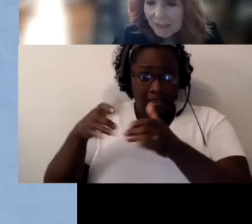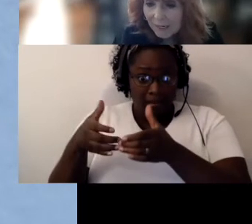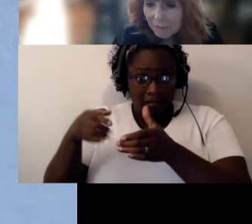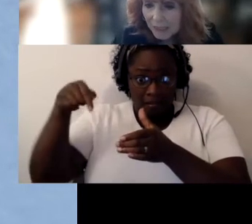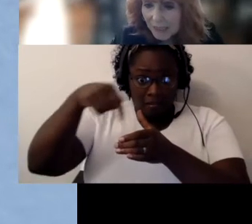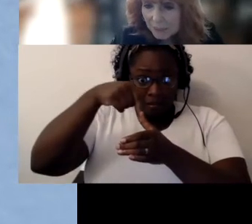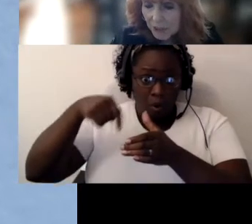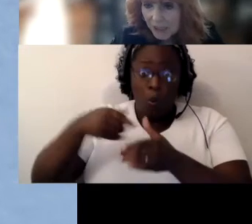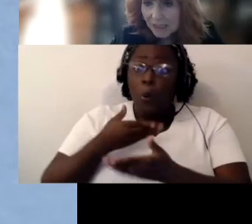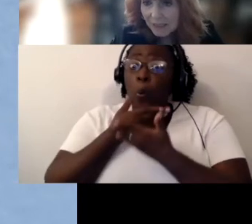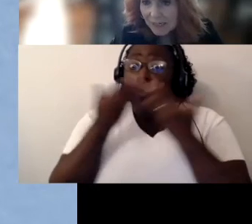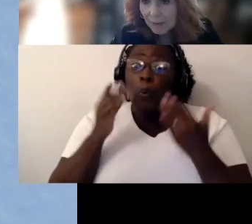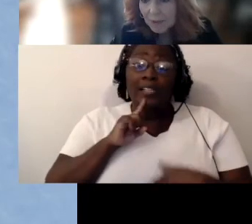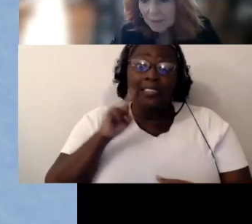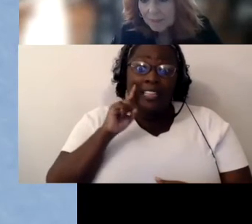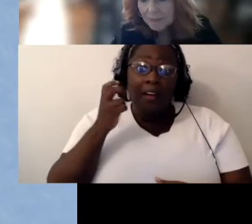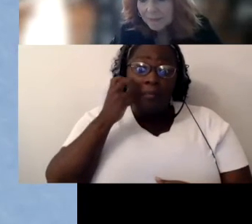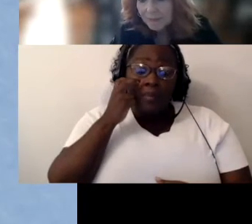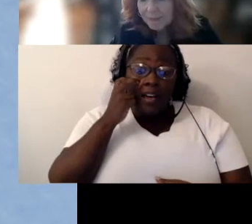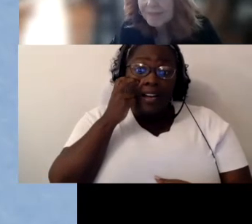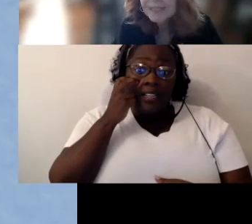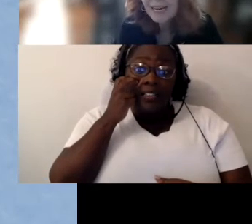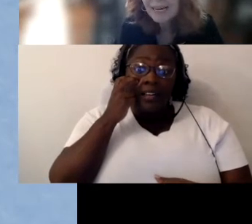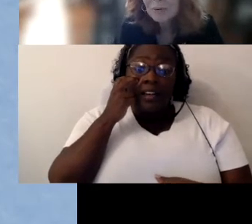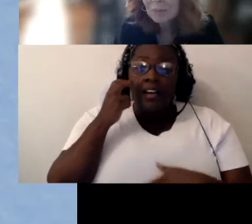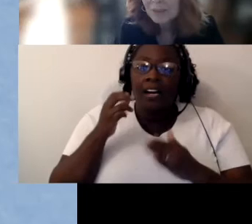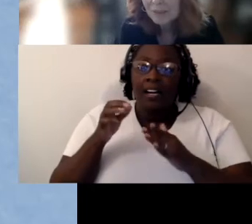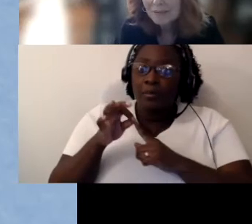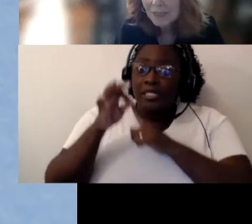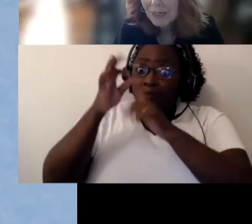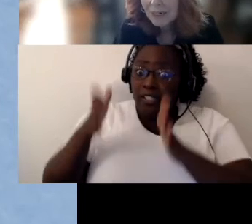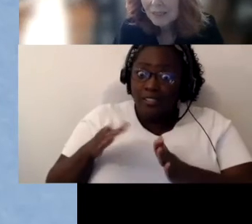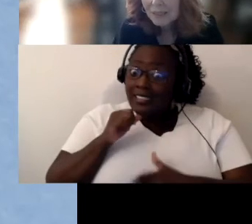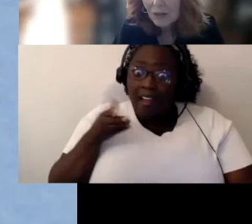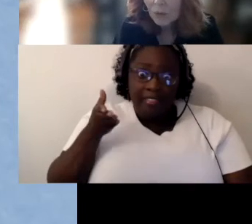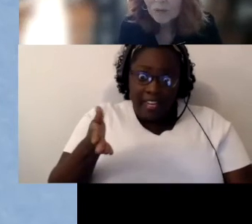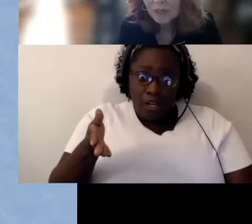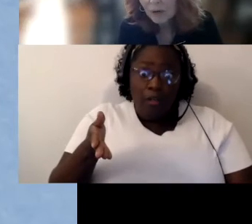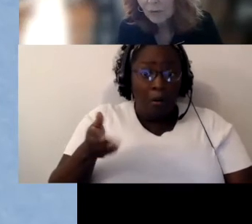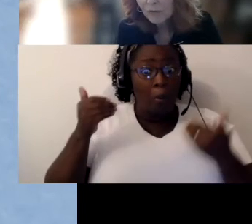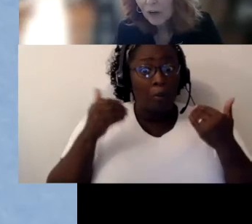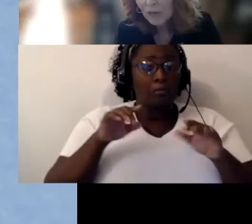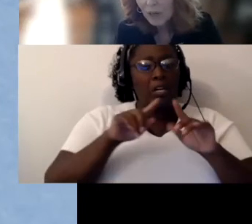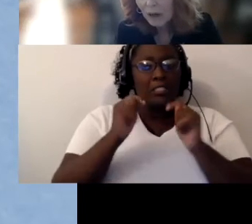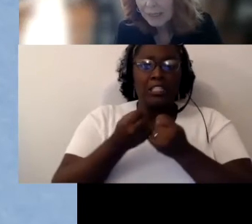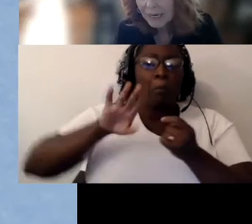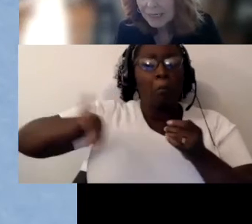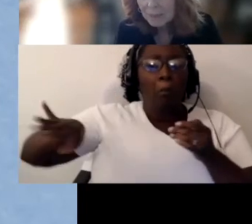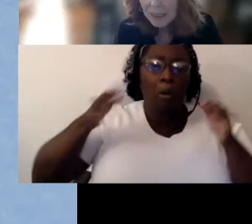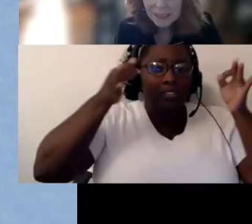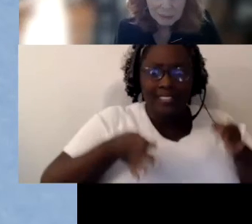expertise at the table. Did that help? So you know, if we follow the law, yes, but it